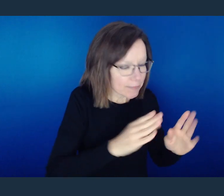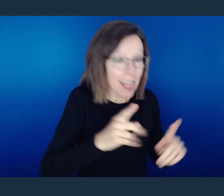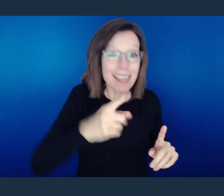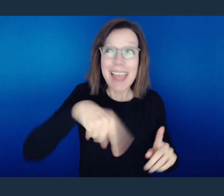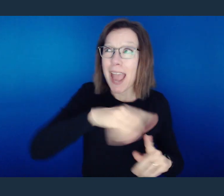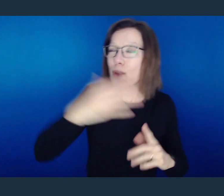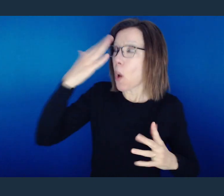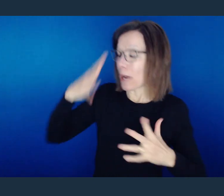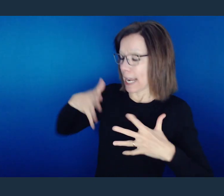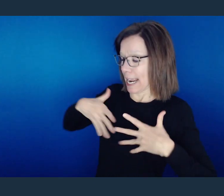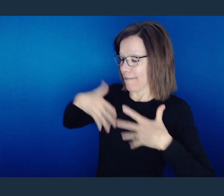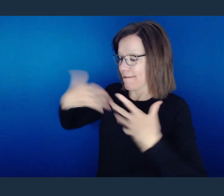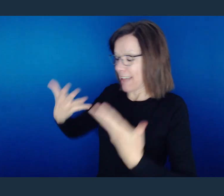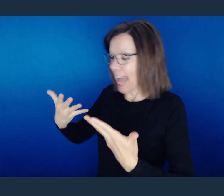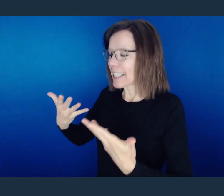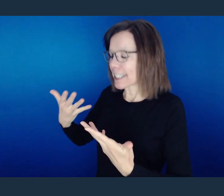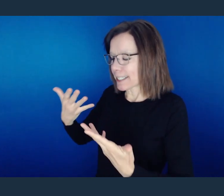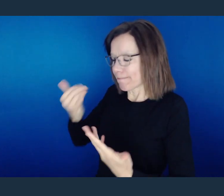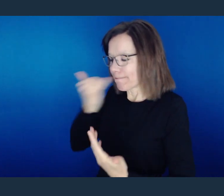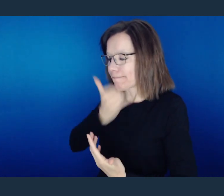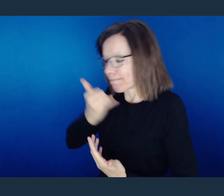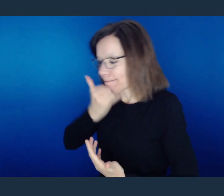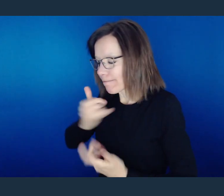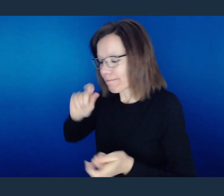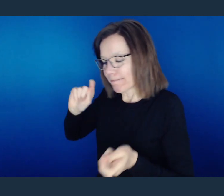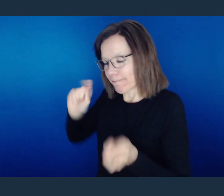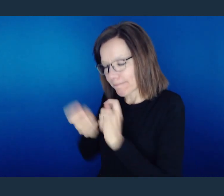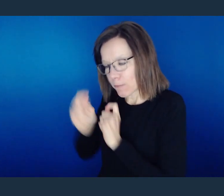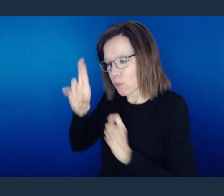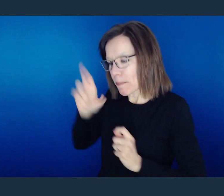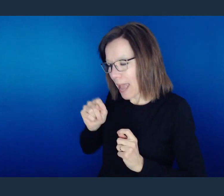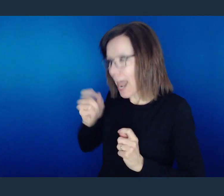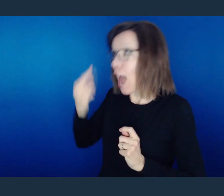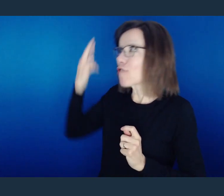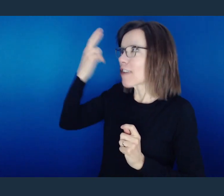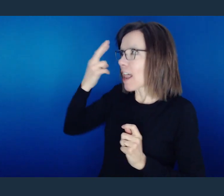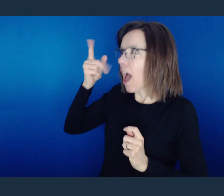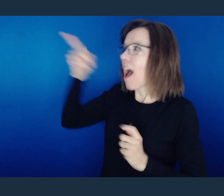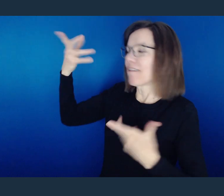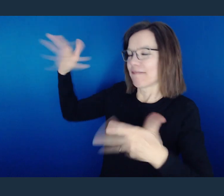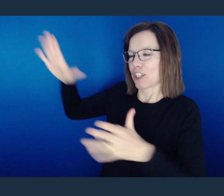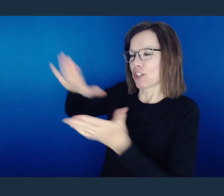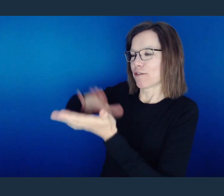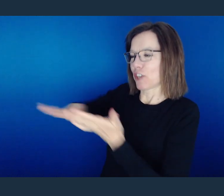sitting, that they might know that in their confession and their repentance, that You have forgiven them.